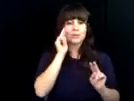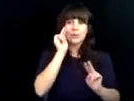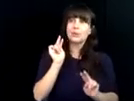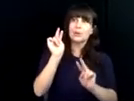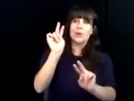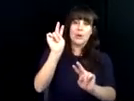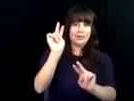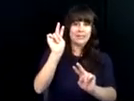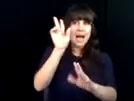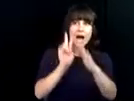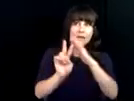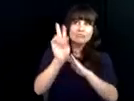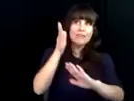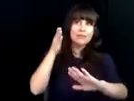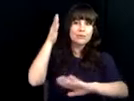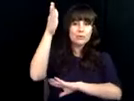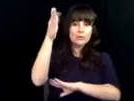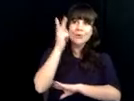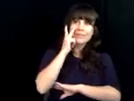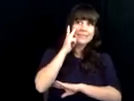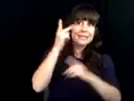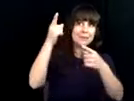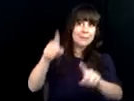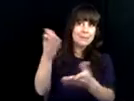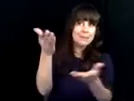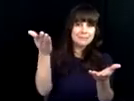as I think about VR I am